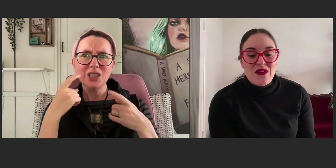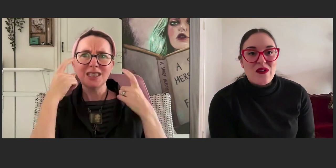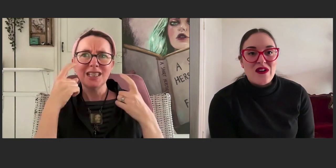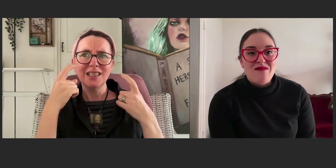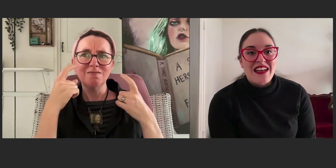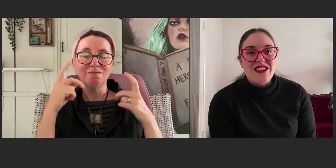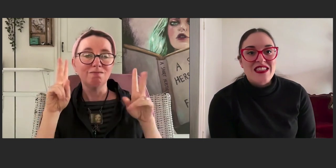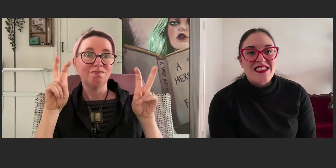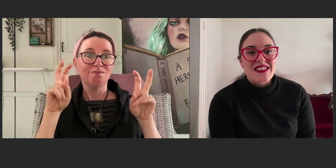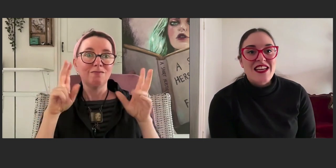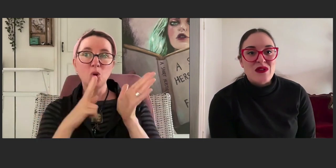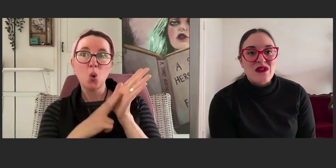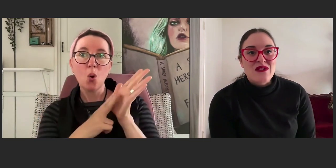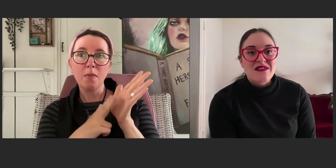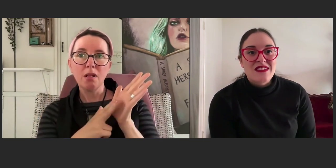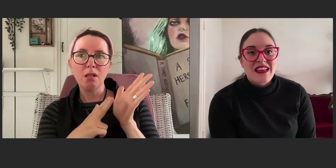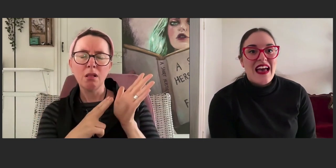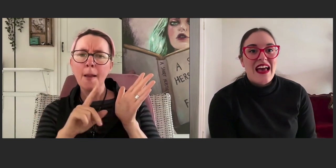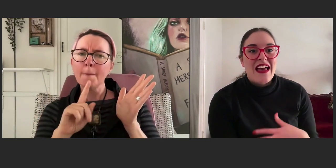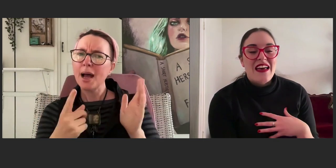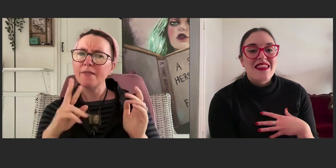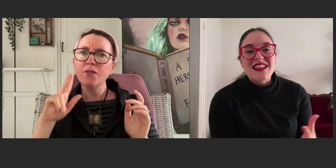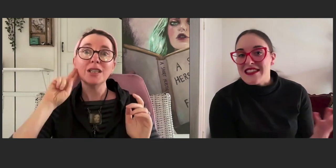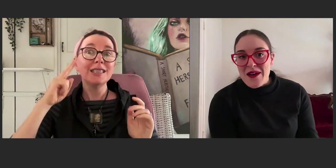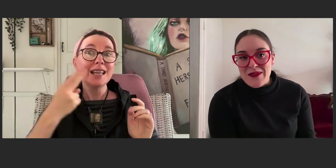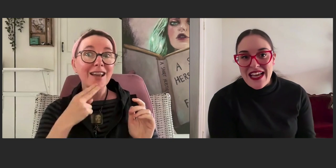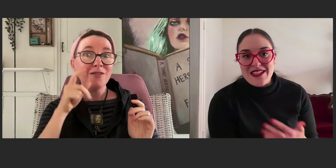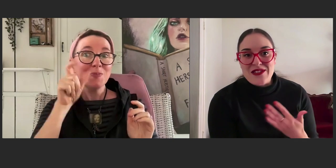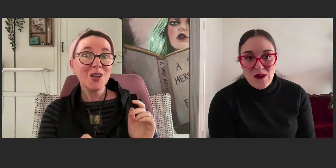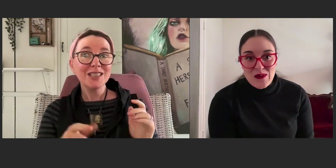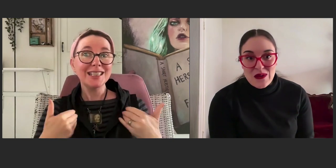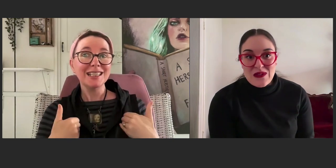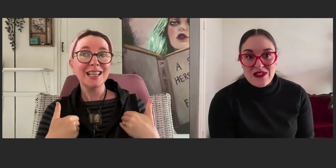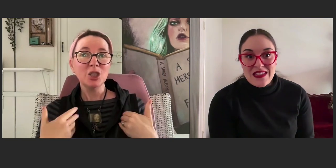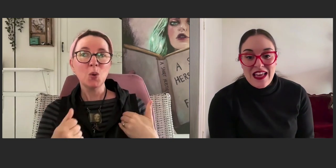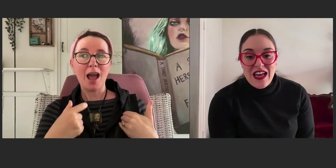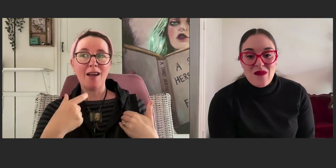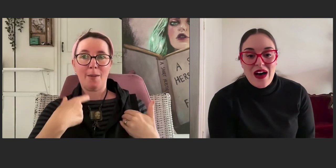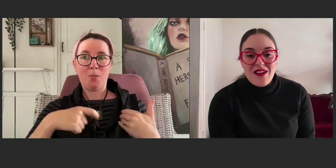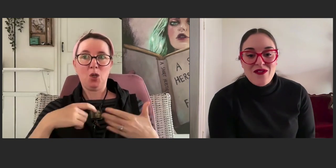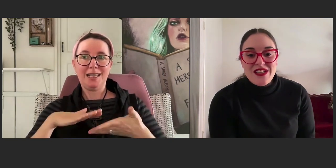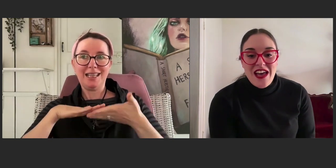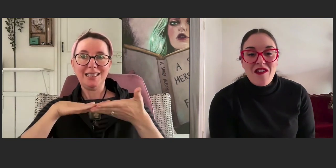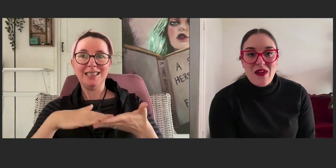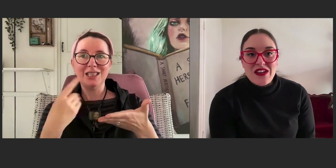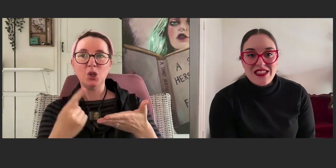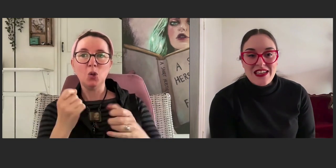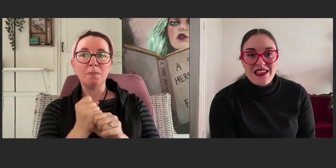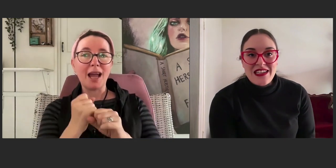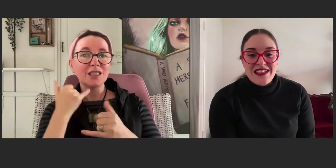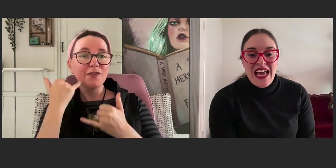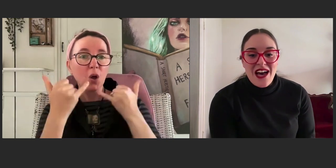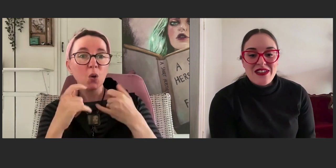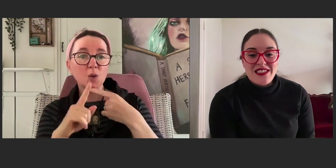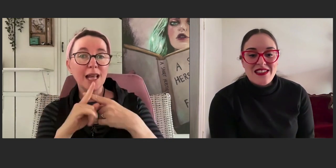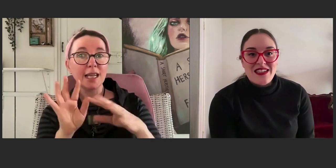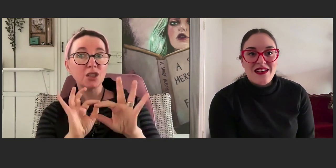or managing their schedule, that's labeled as normal. But for a deaf person to have an assistant